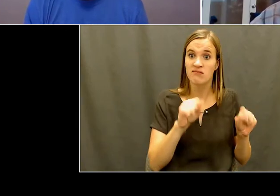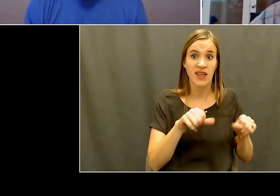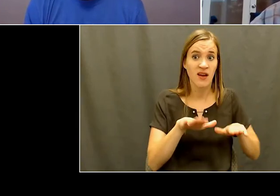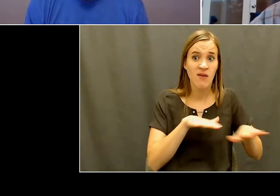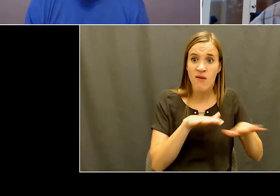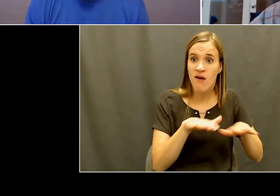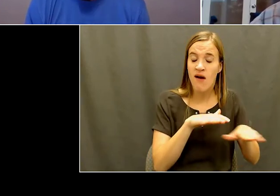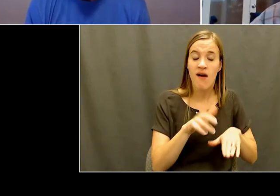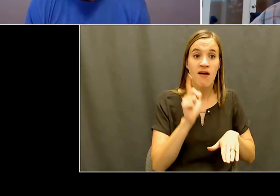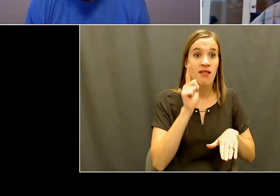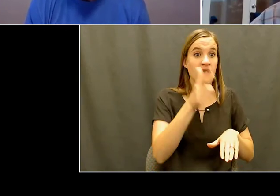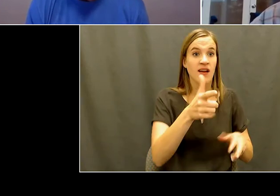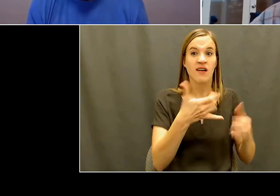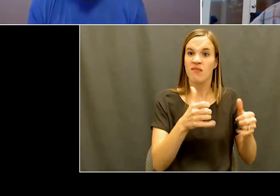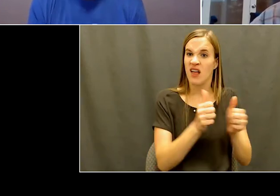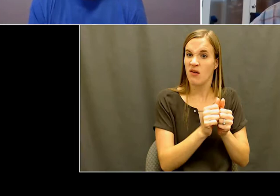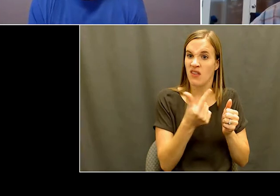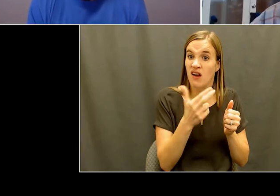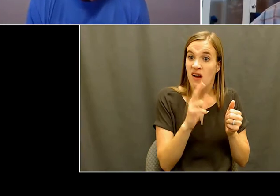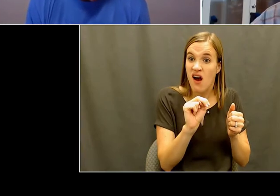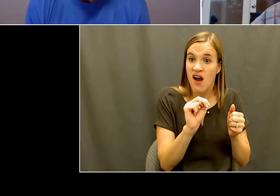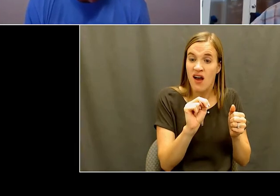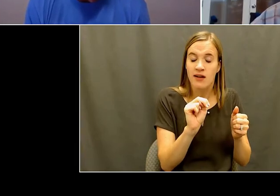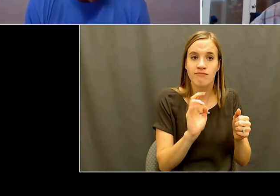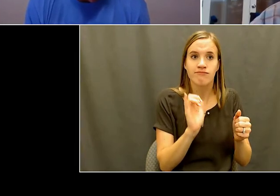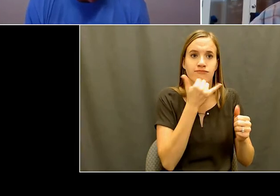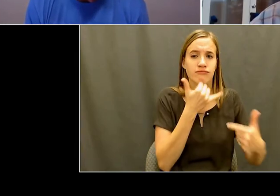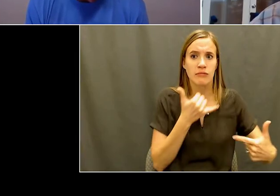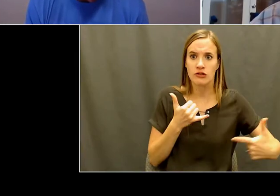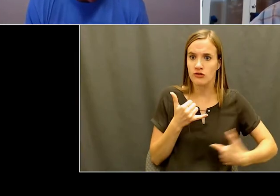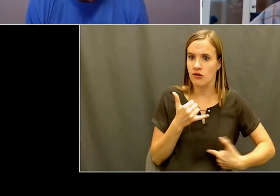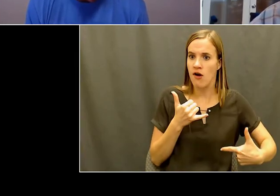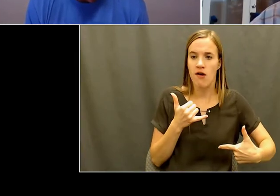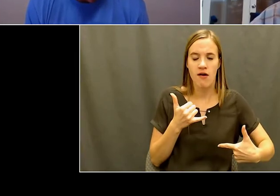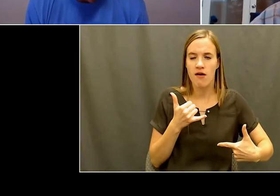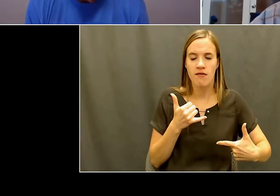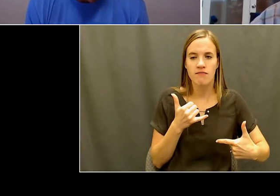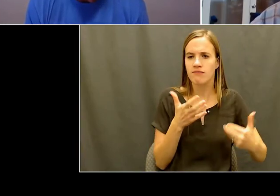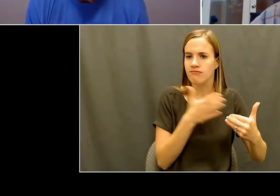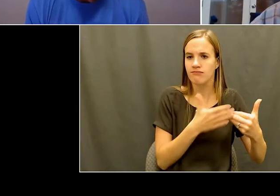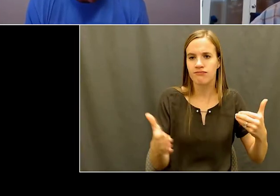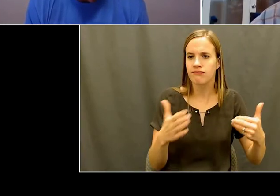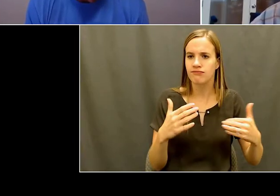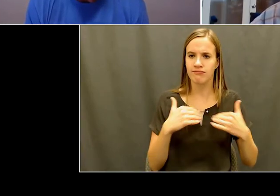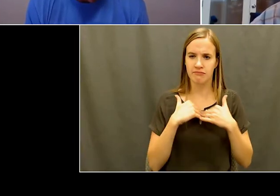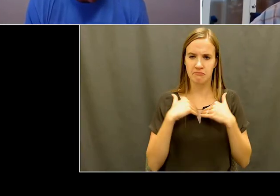other gal, they're playing, working with, side by side.